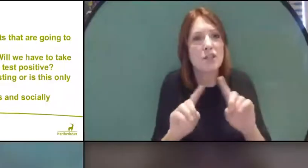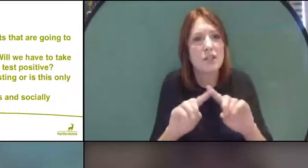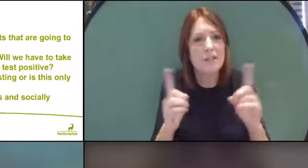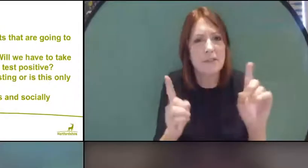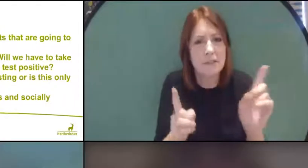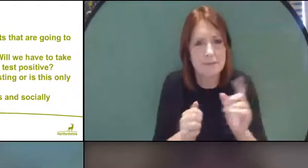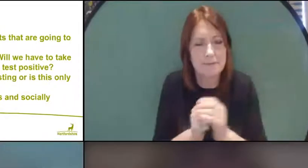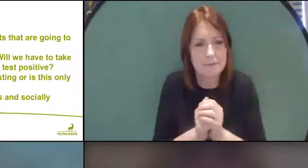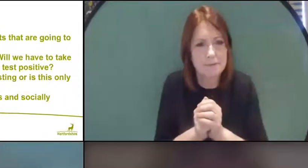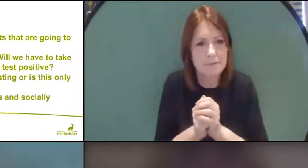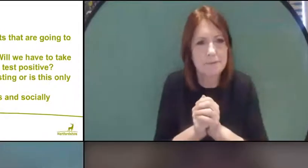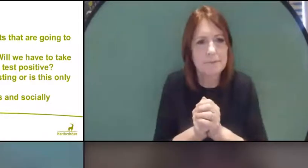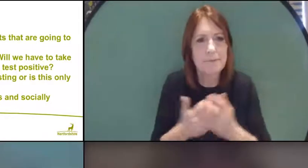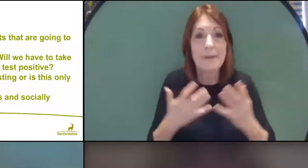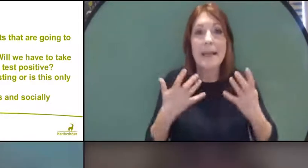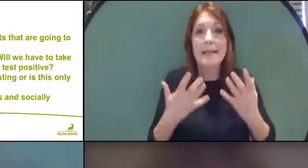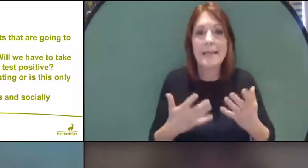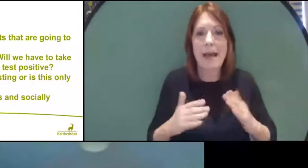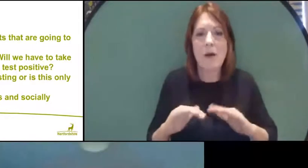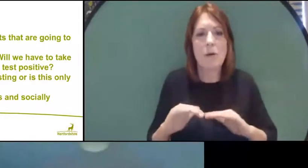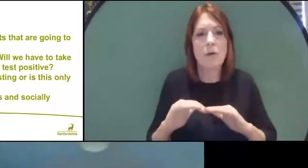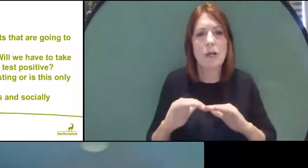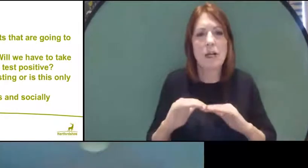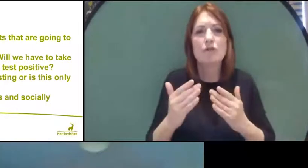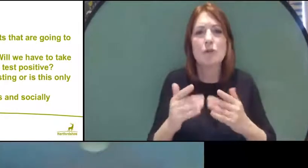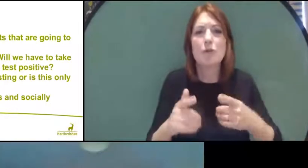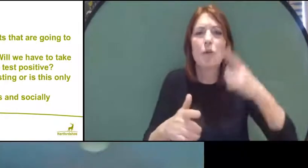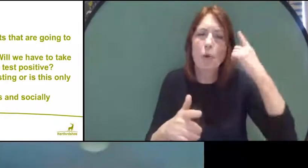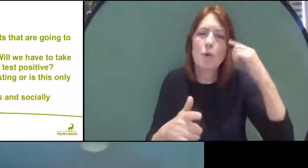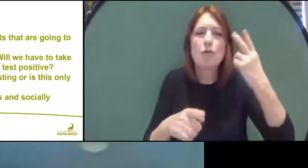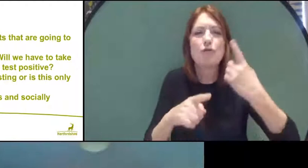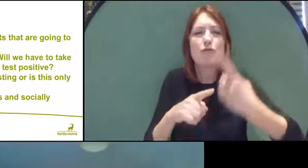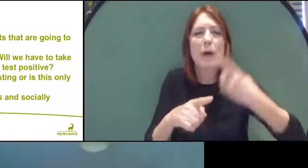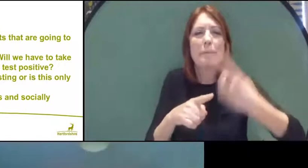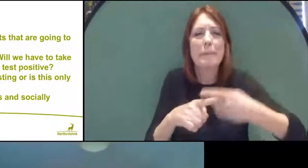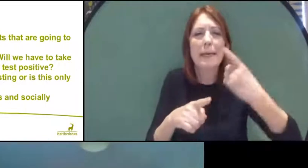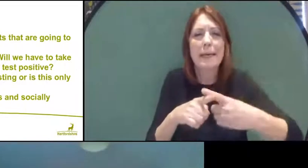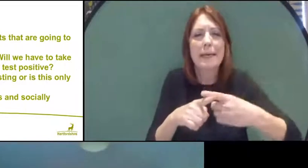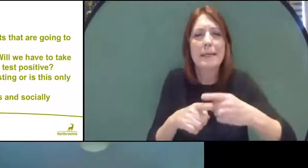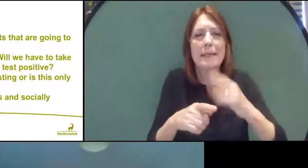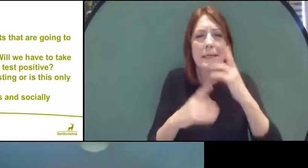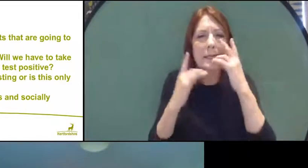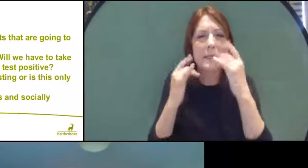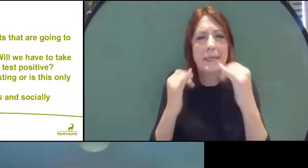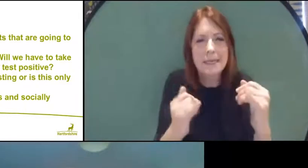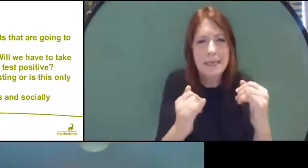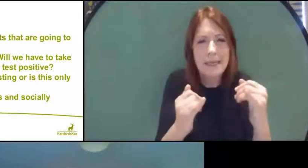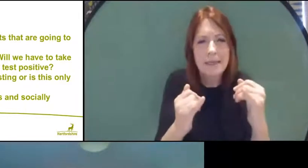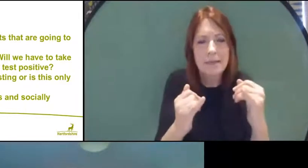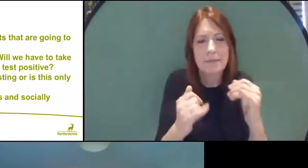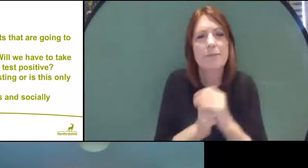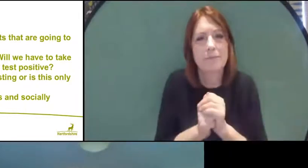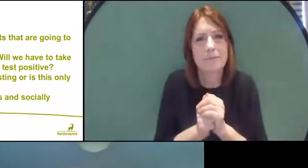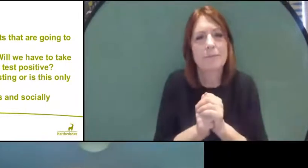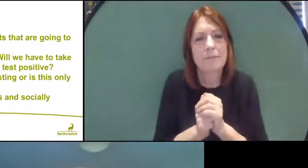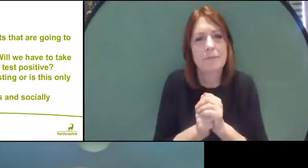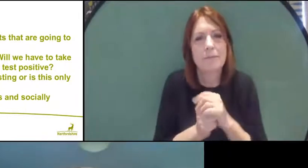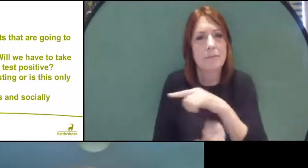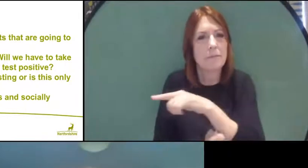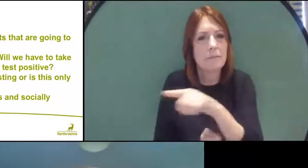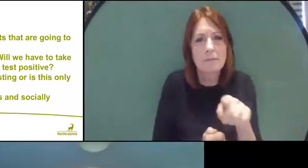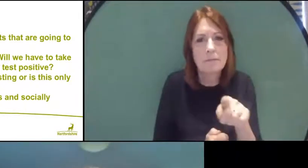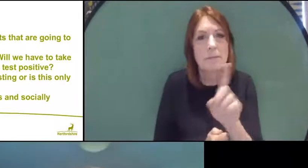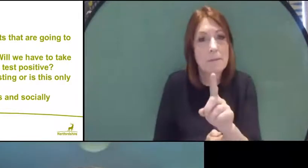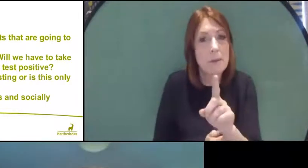is that we have introduced rapid testing for people who may have infection but